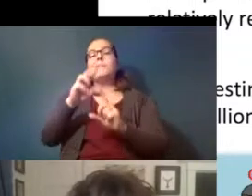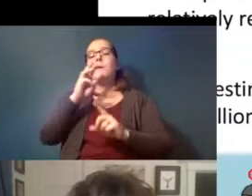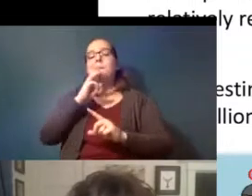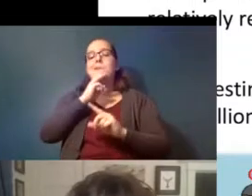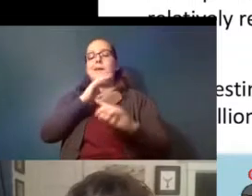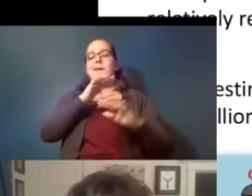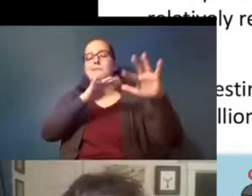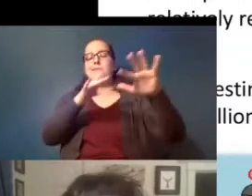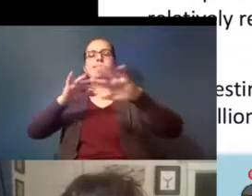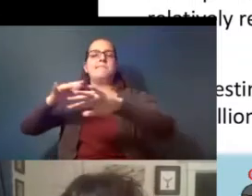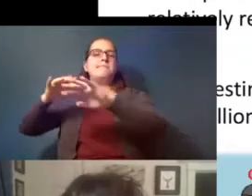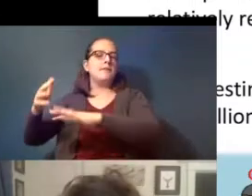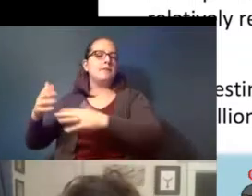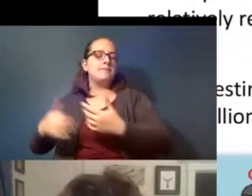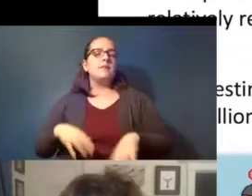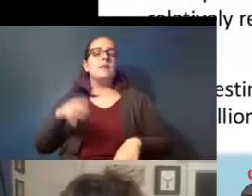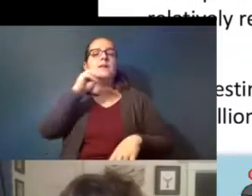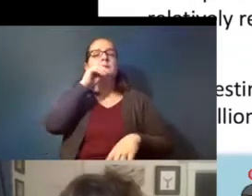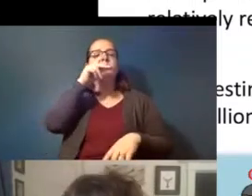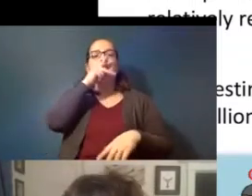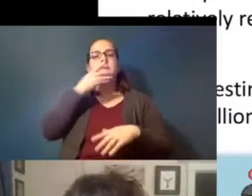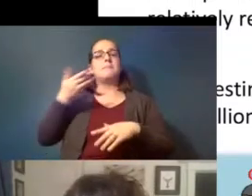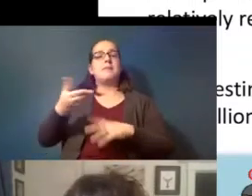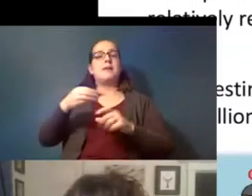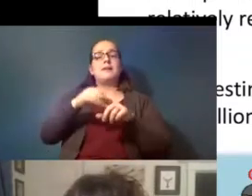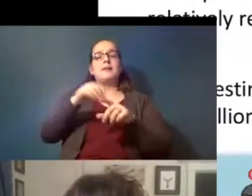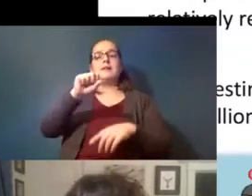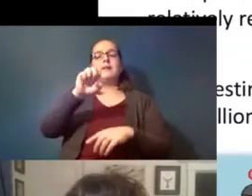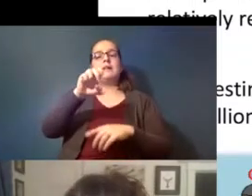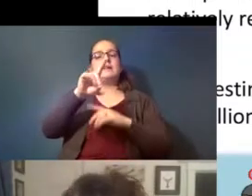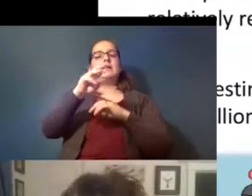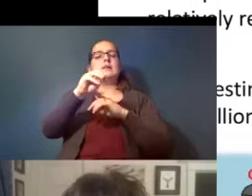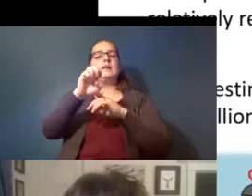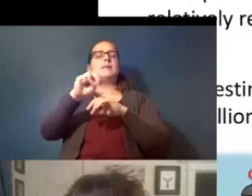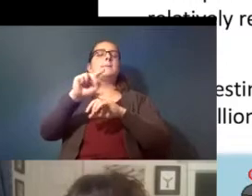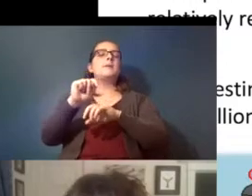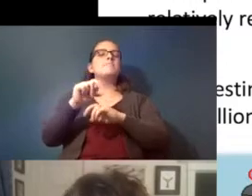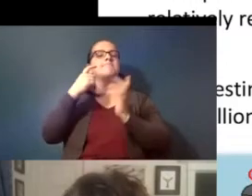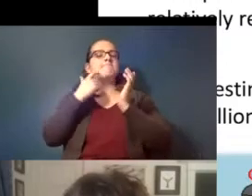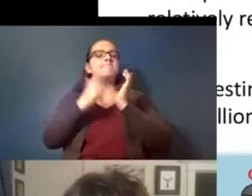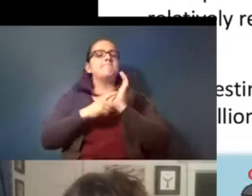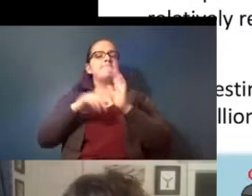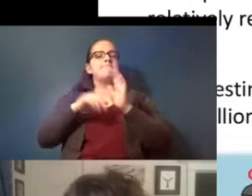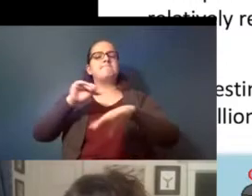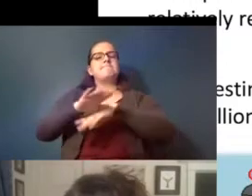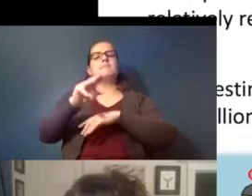um and microplastic presence in sediments is also being found to affect microbial communities and so